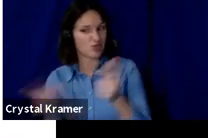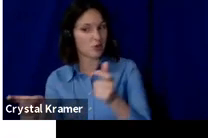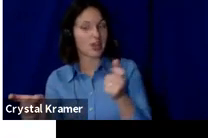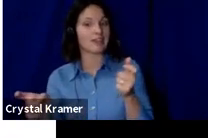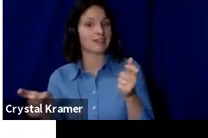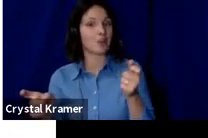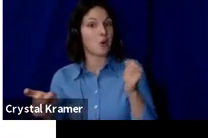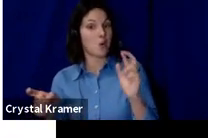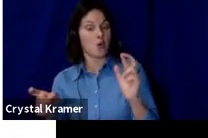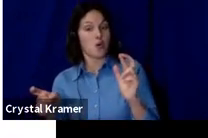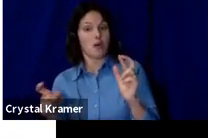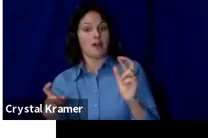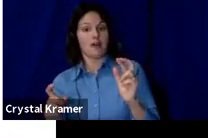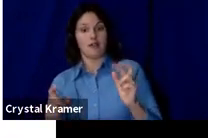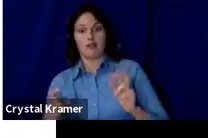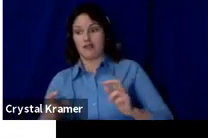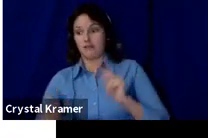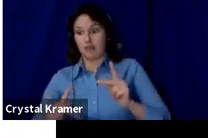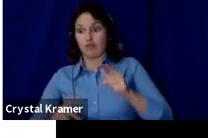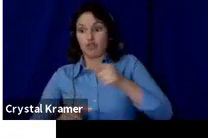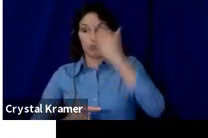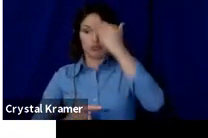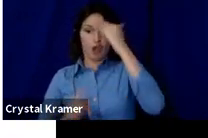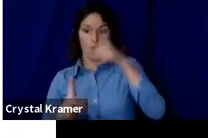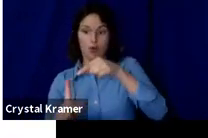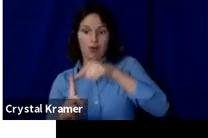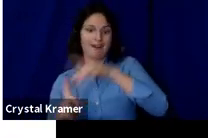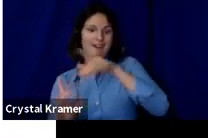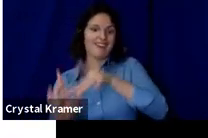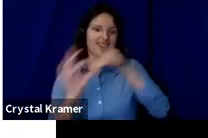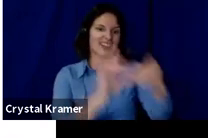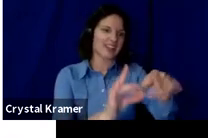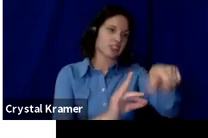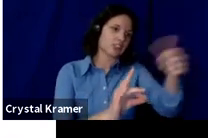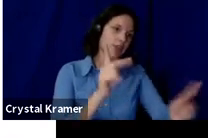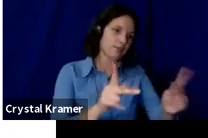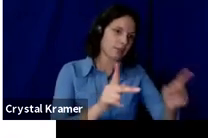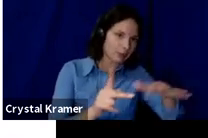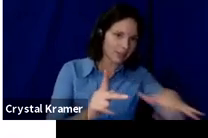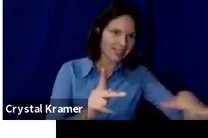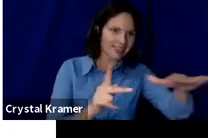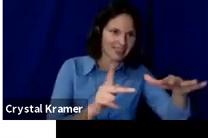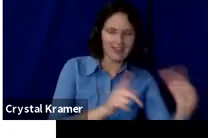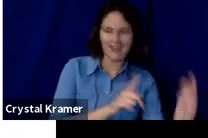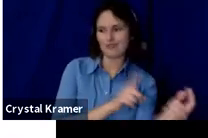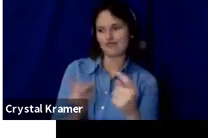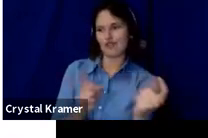So making a pitch for the people you know and expanding that circle is the strongest